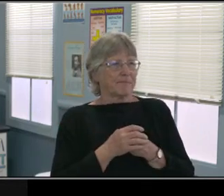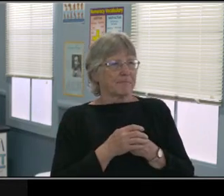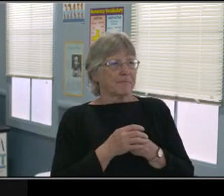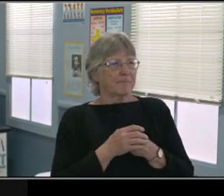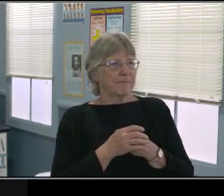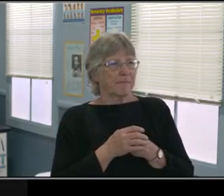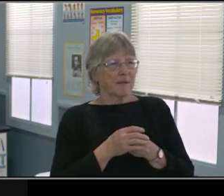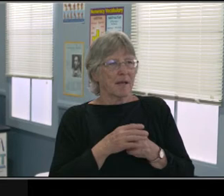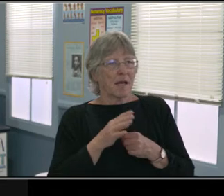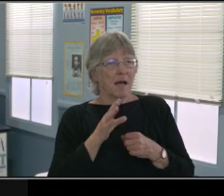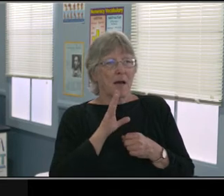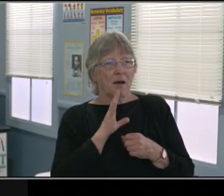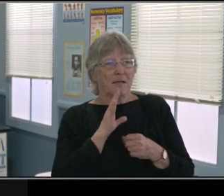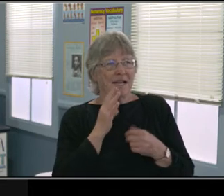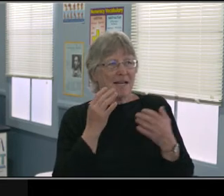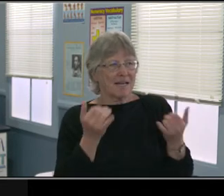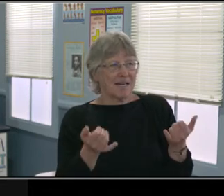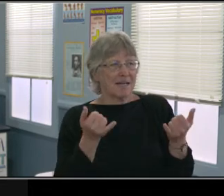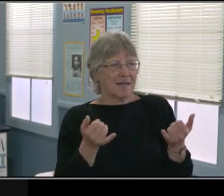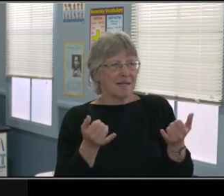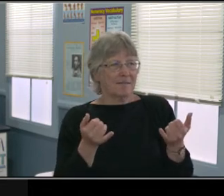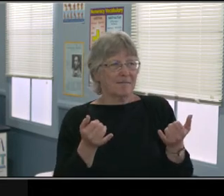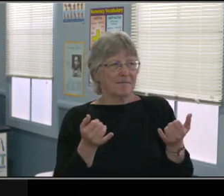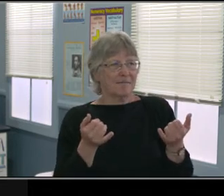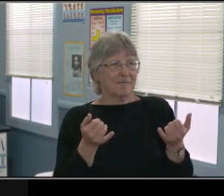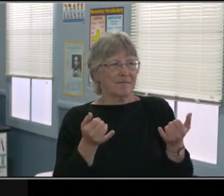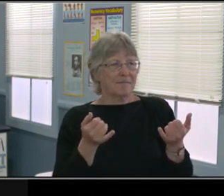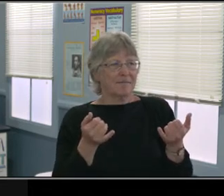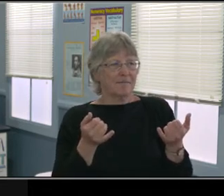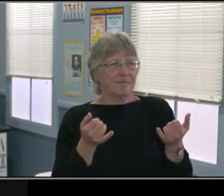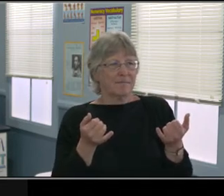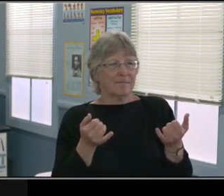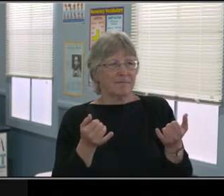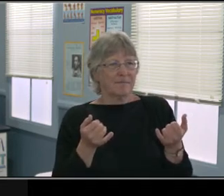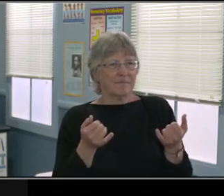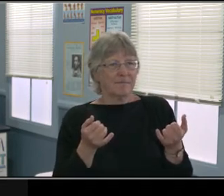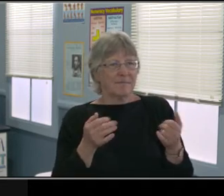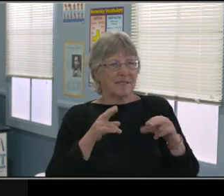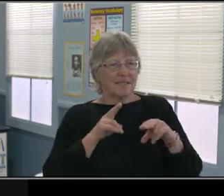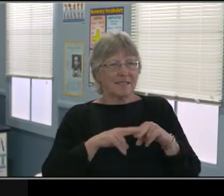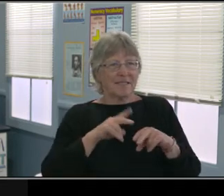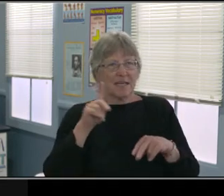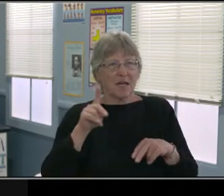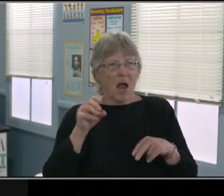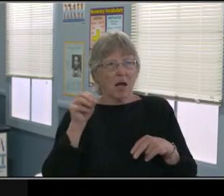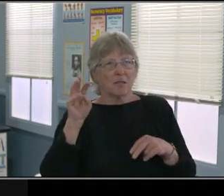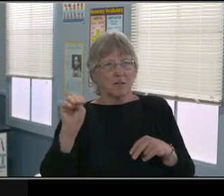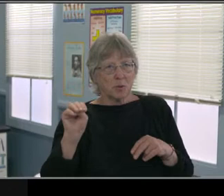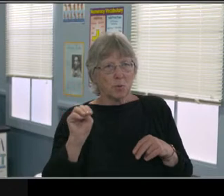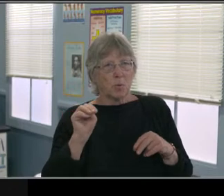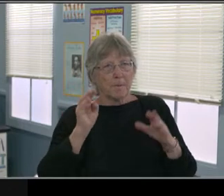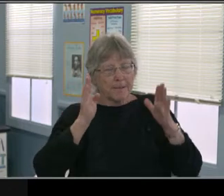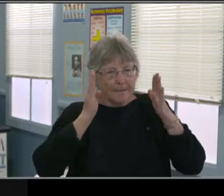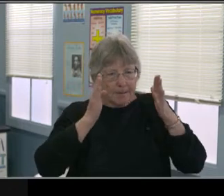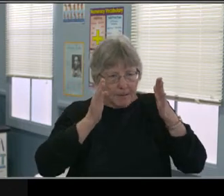if we have time, after every speaker said, there pieces. I think we need to consider...